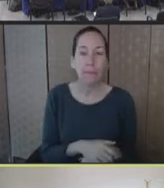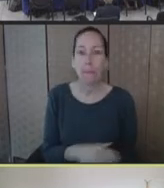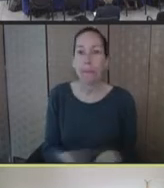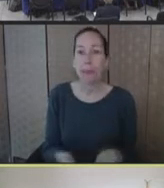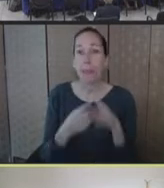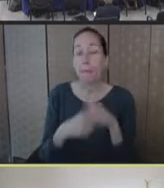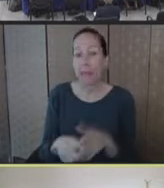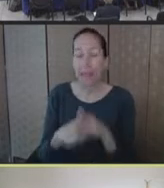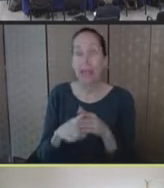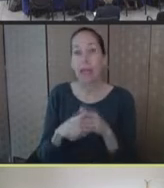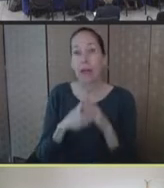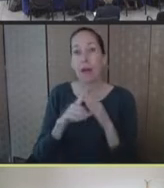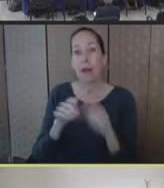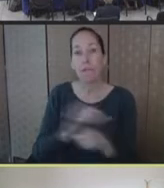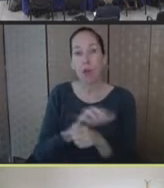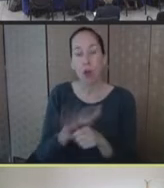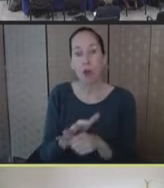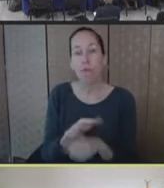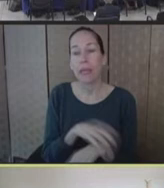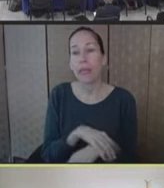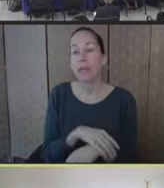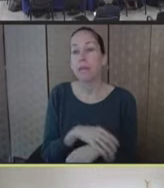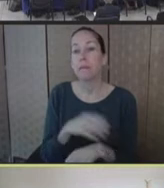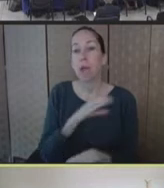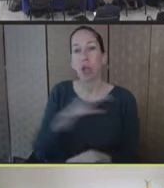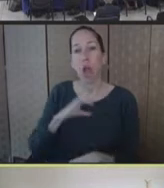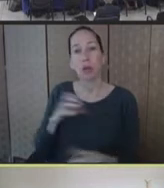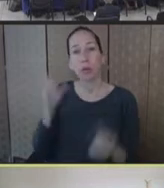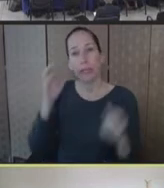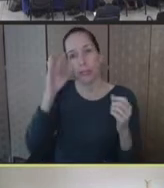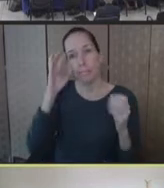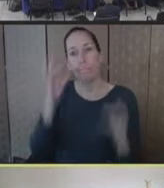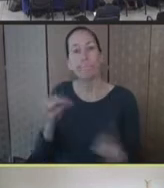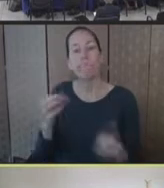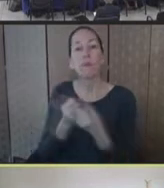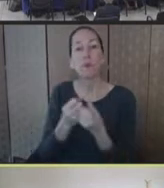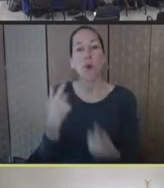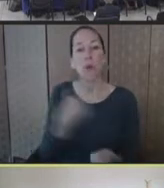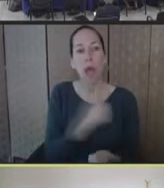support from Congress, we've added substantial capabilities for personal protective gear,